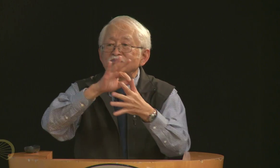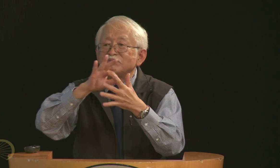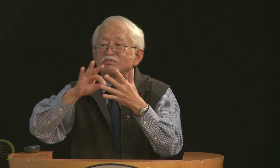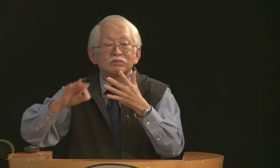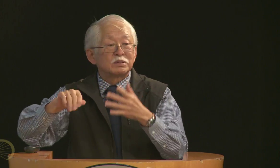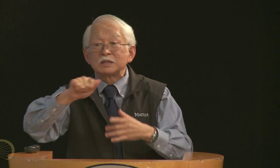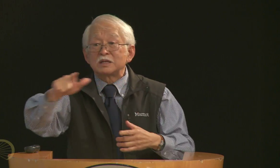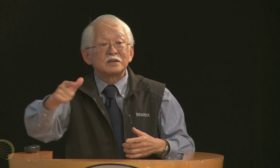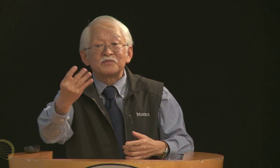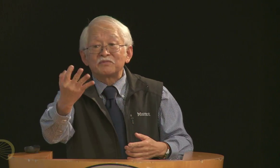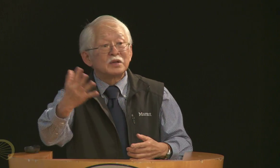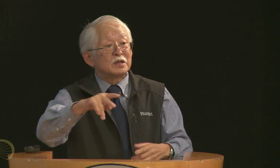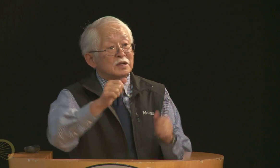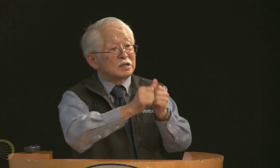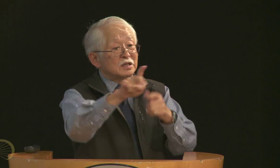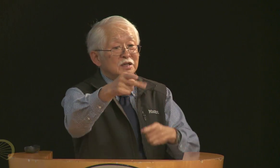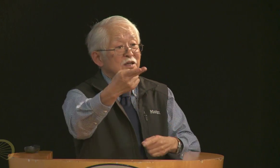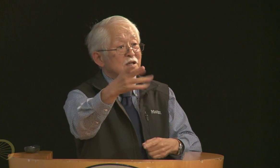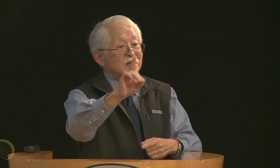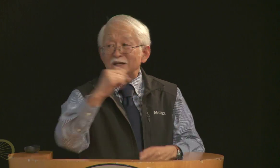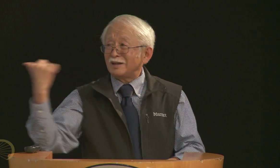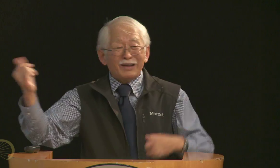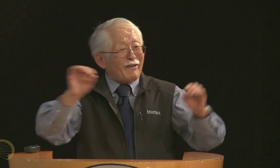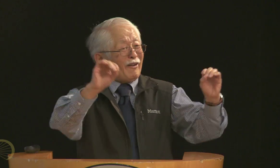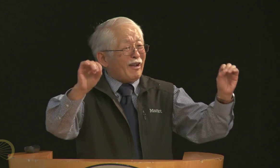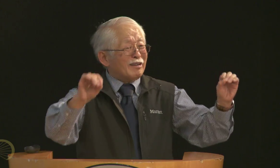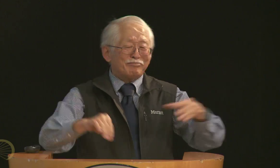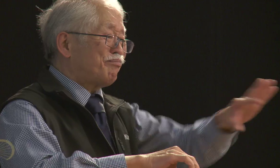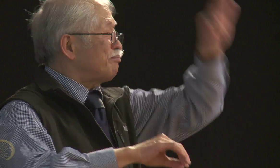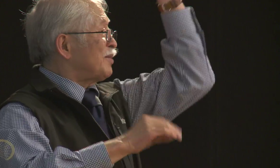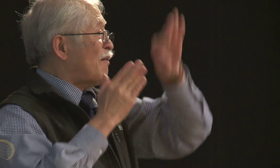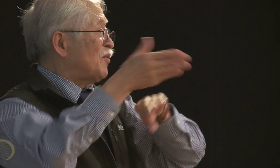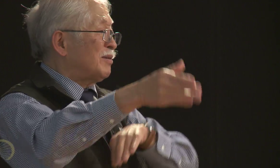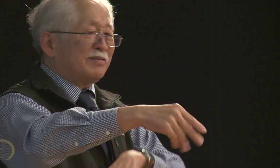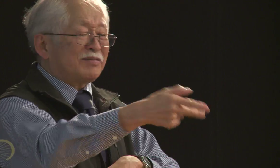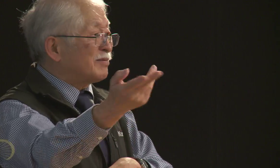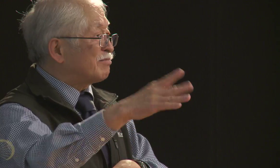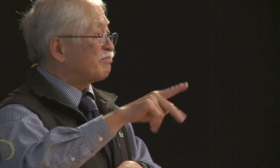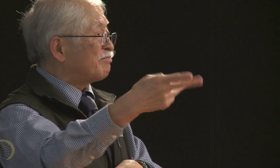show them how to conduct hearing exams, and even people who had Ph.D.s,